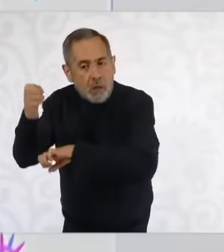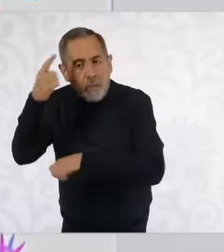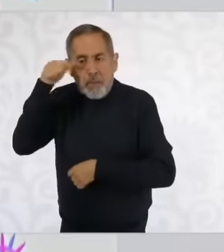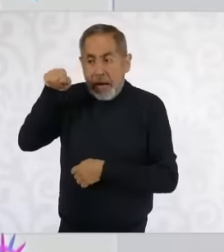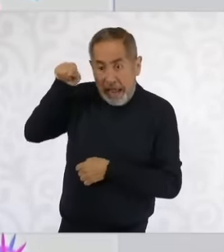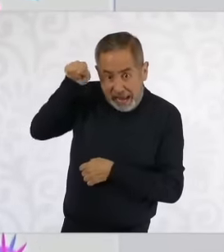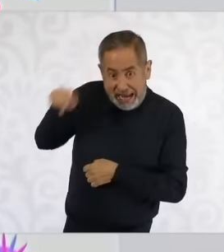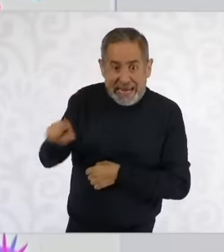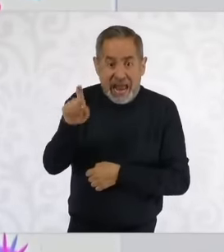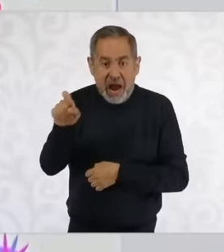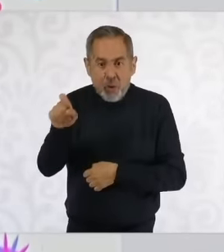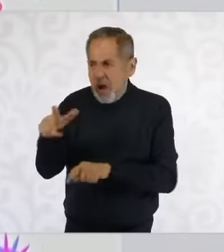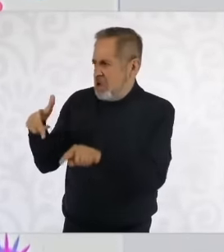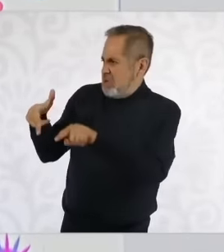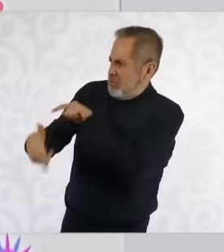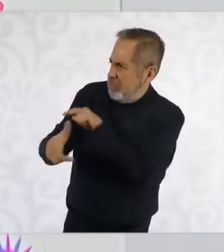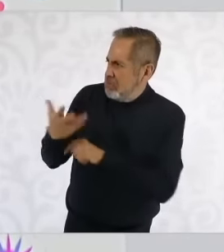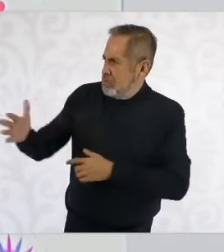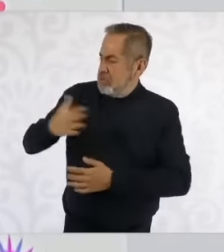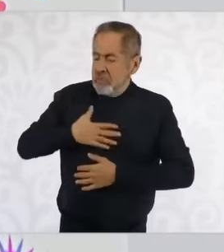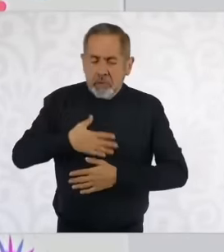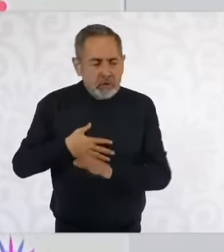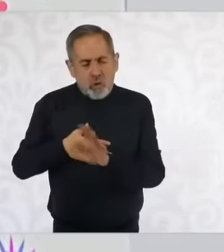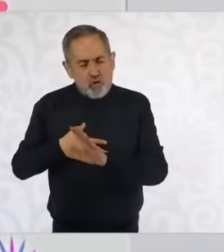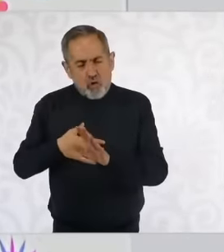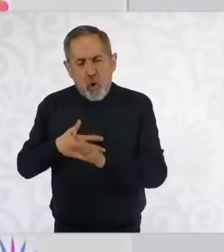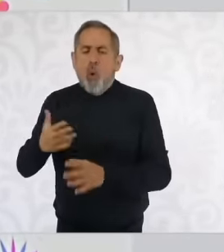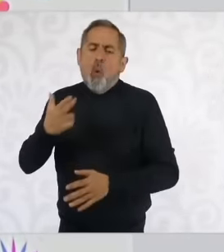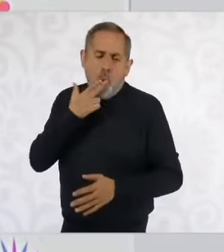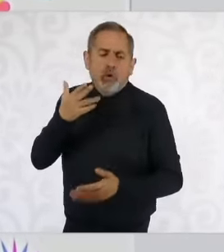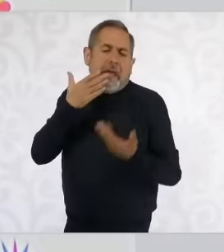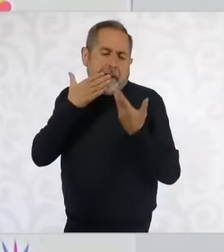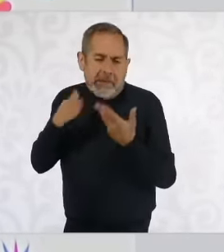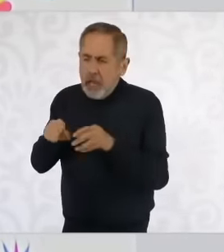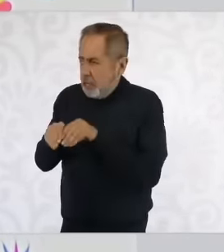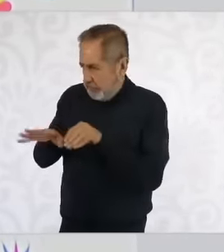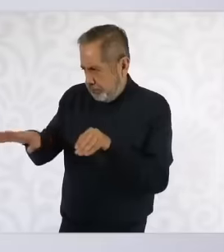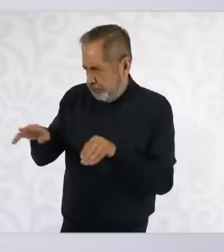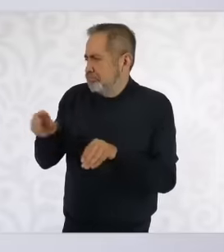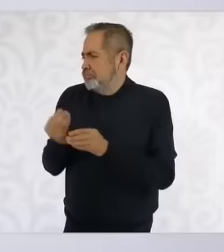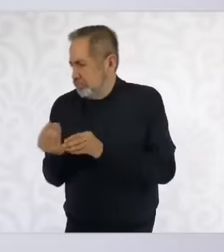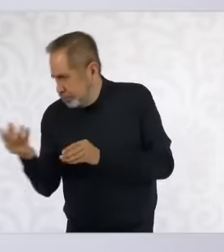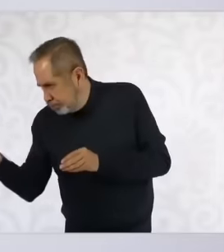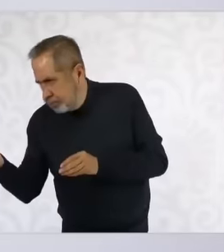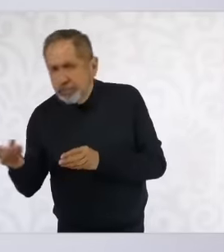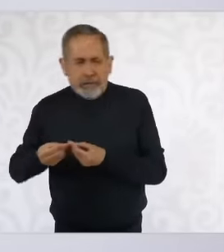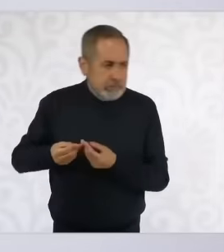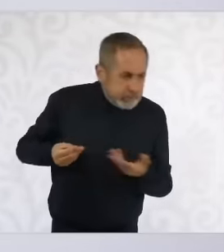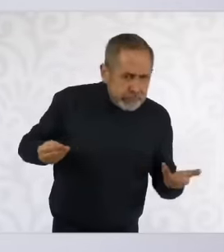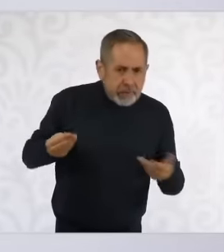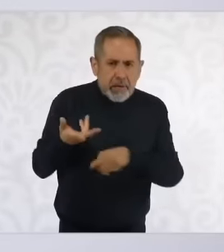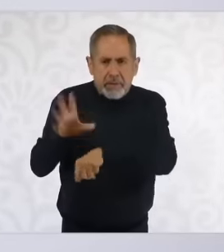of cutting off the water supply for irrigation that did not have the permits that the water